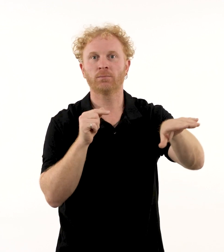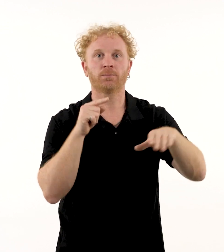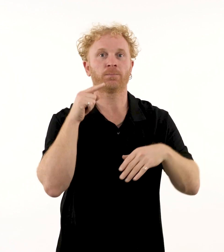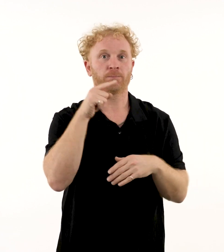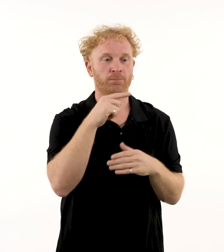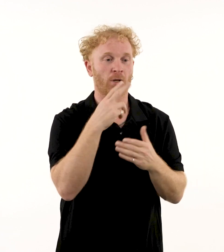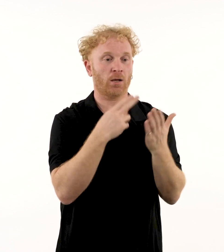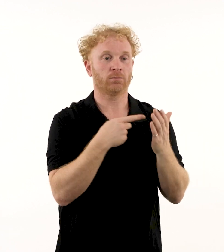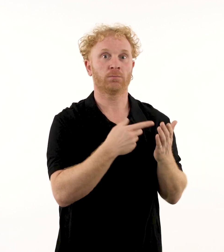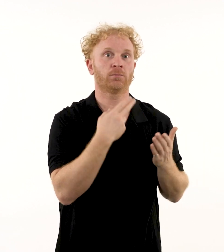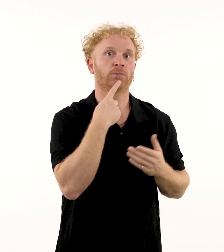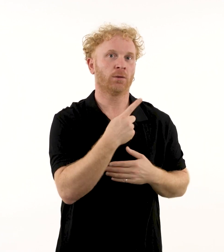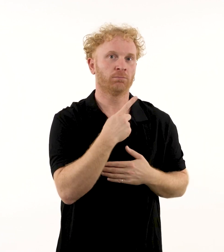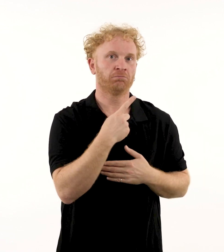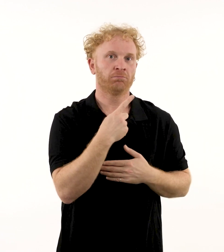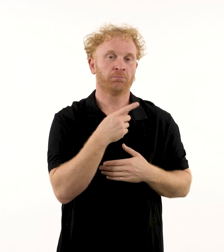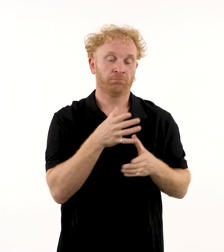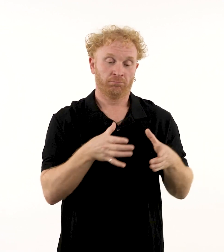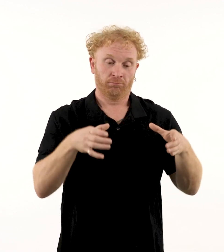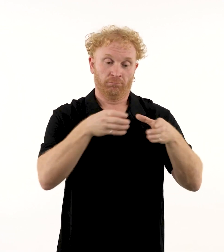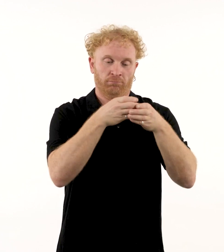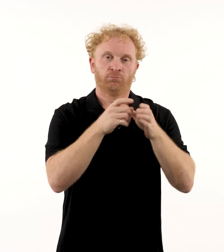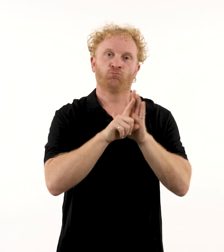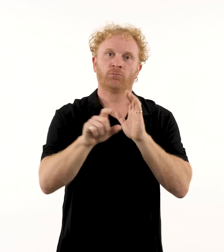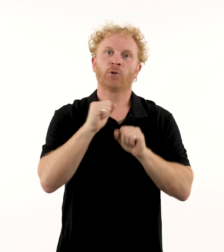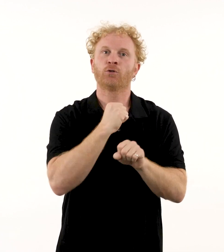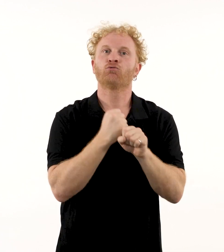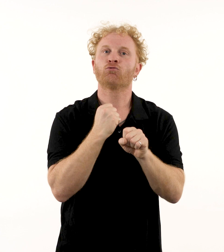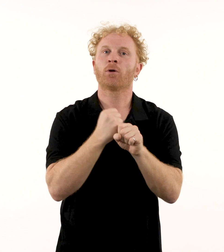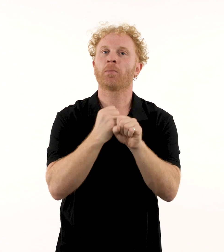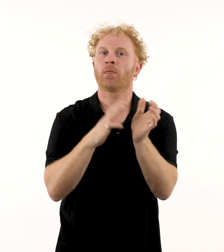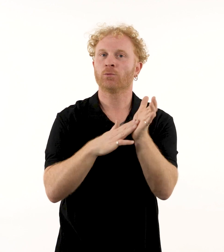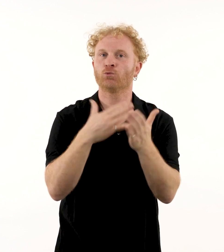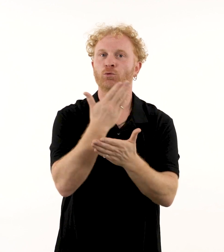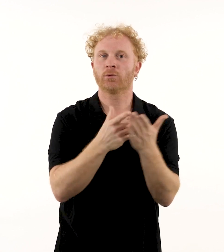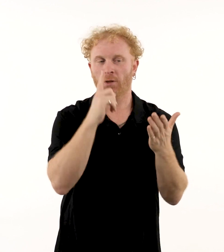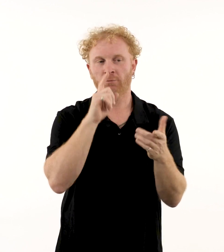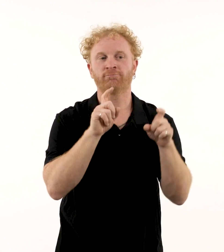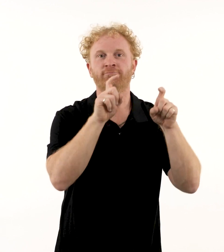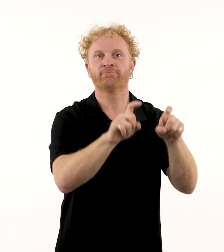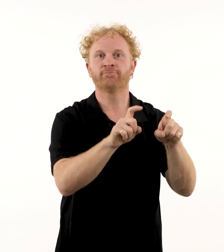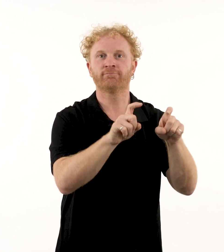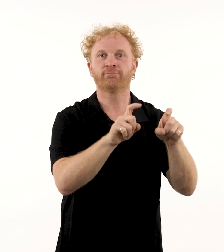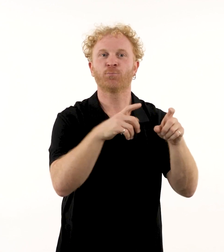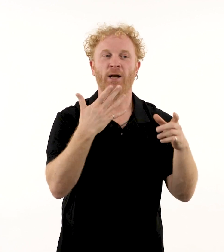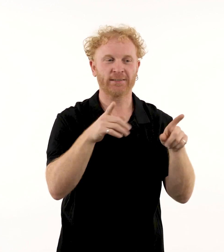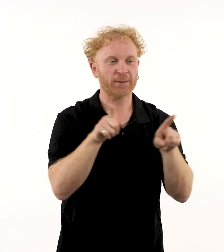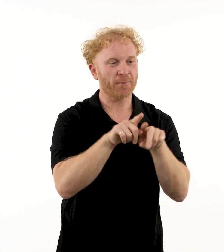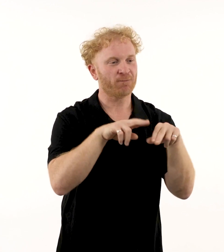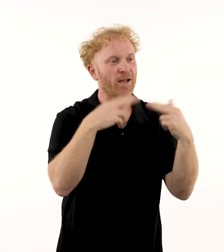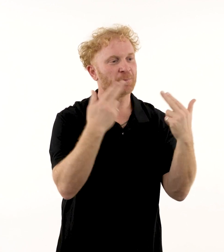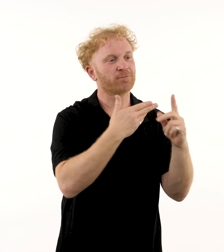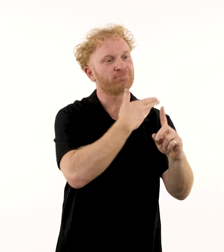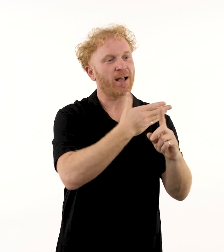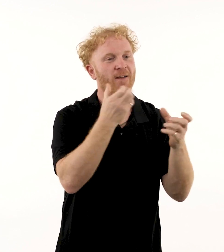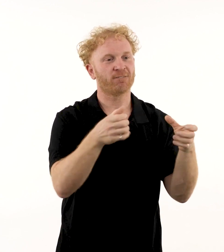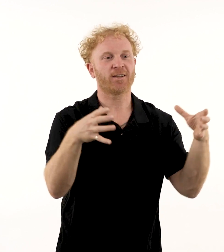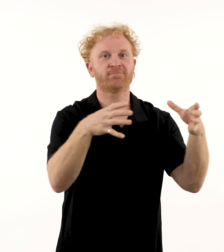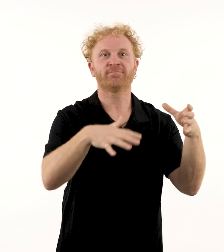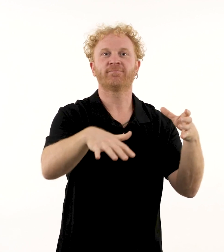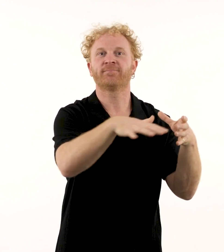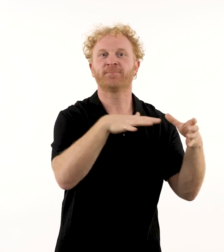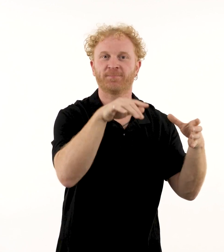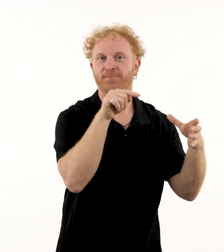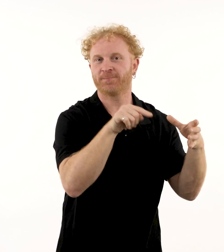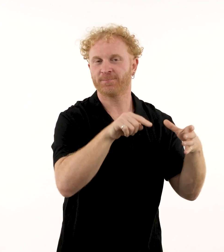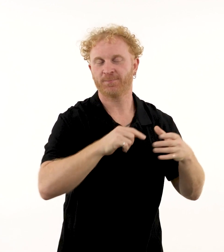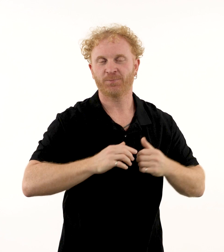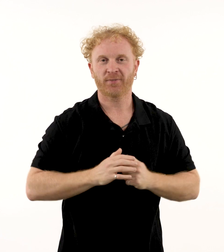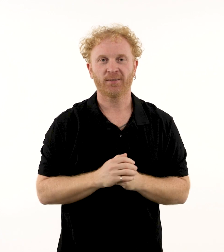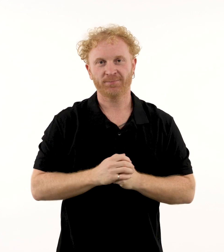Coulthard says, ‘This pot, Florrie’s story, can sit in the Art Gallery with all the other artworks from our family.’